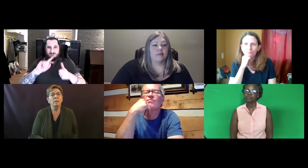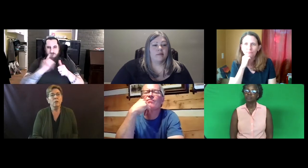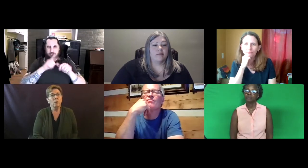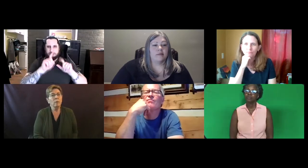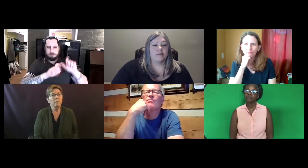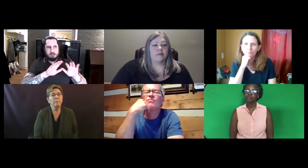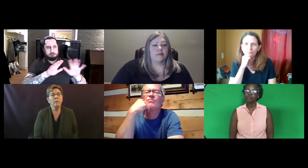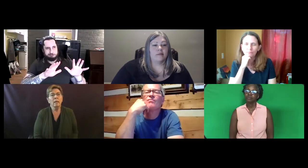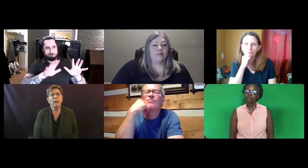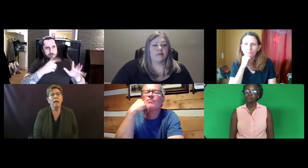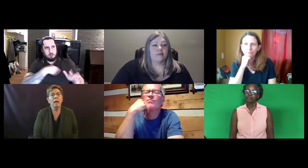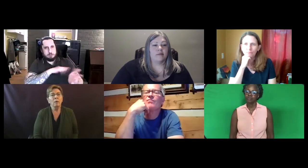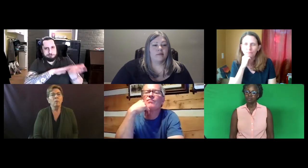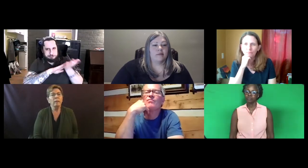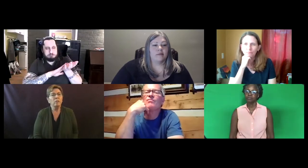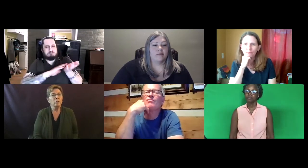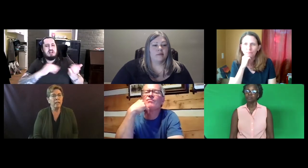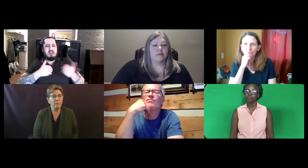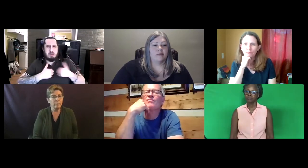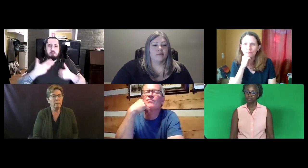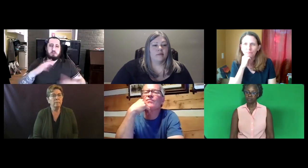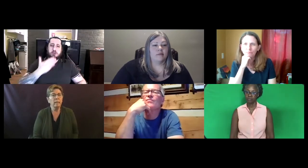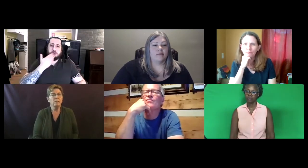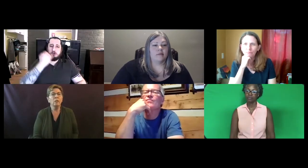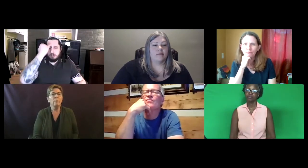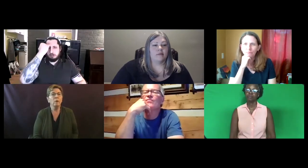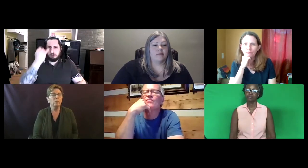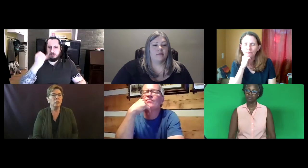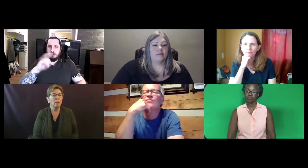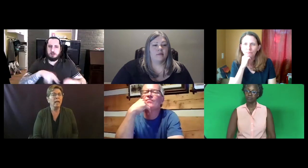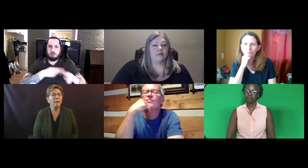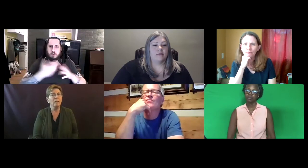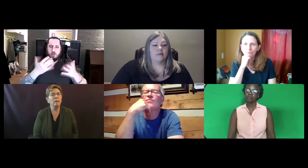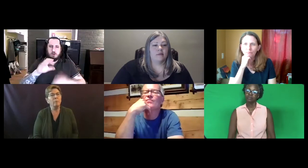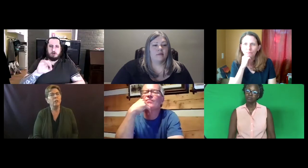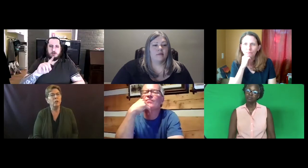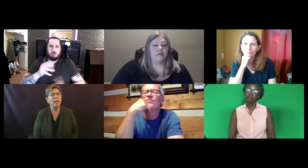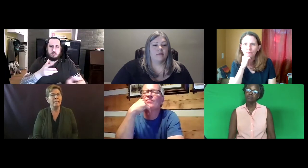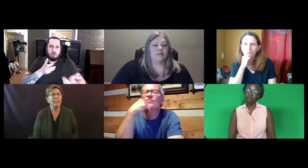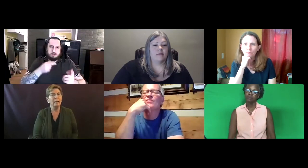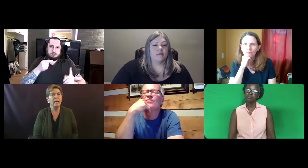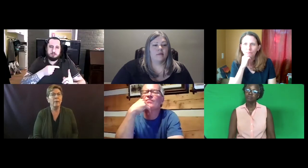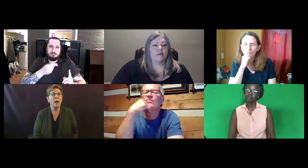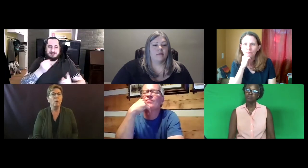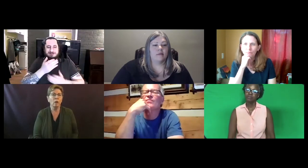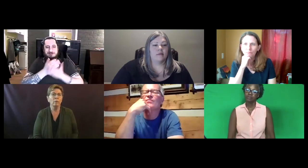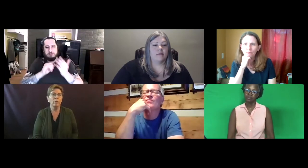So we survey people and took a pulse, and we have a pretty good idea about what Colorado